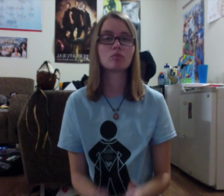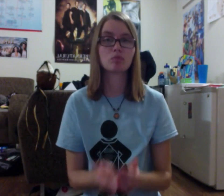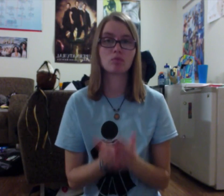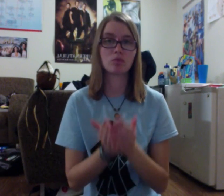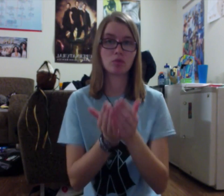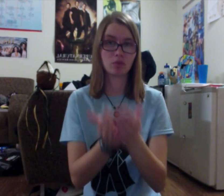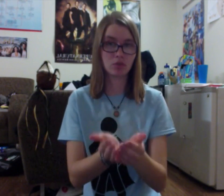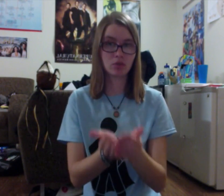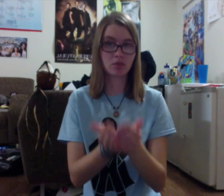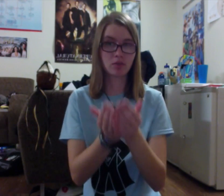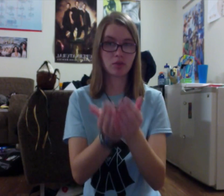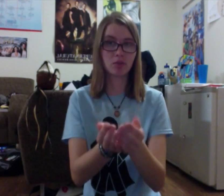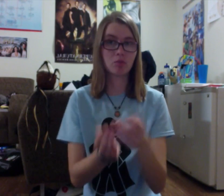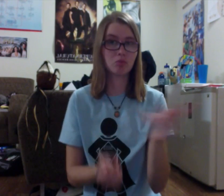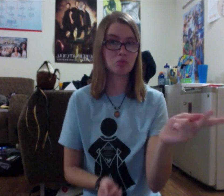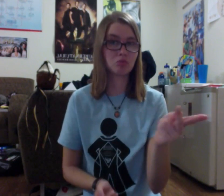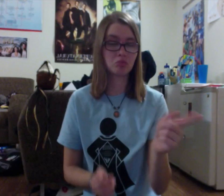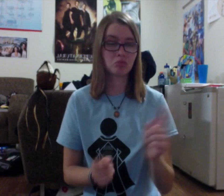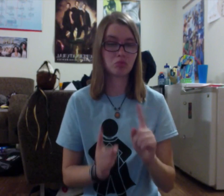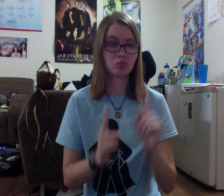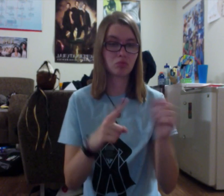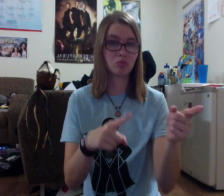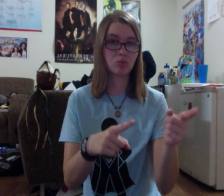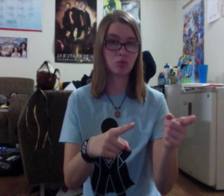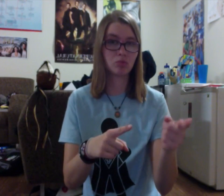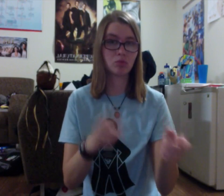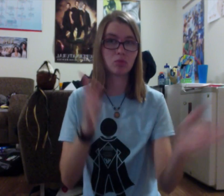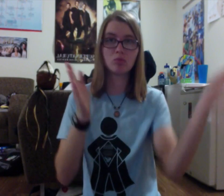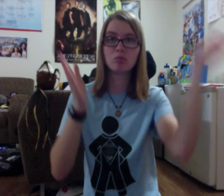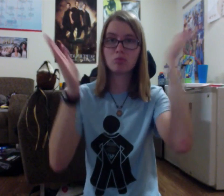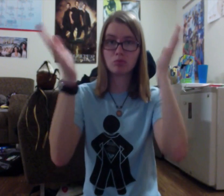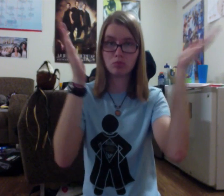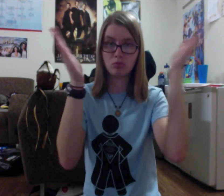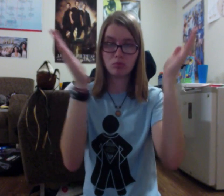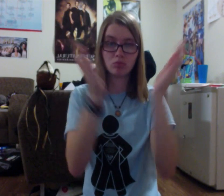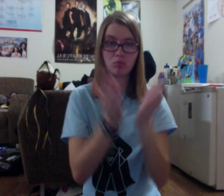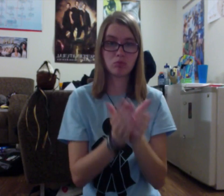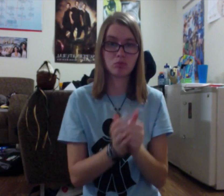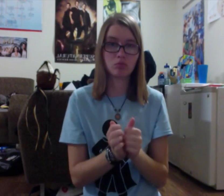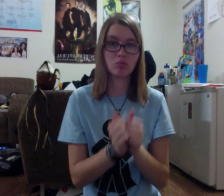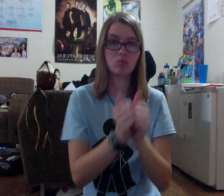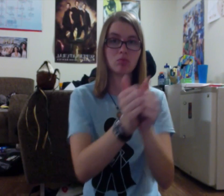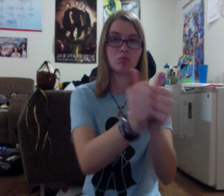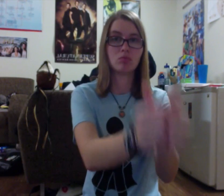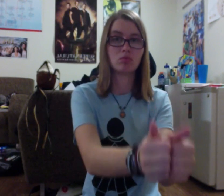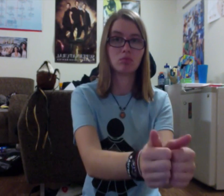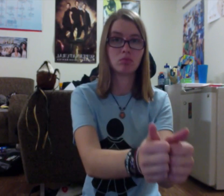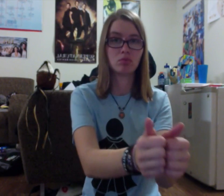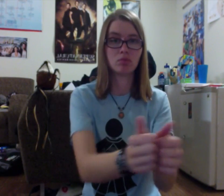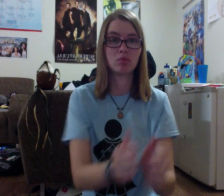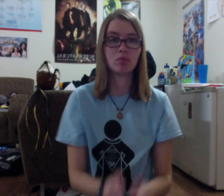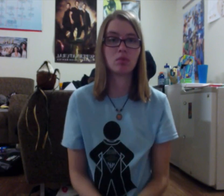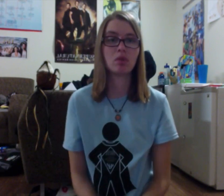When they returned to their boat a servant accompanied them